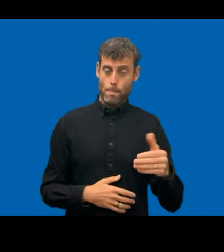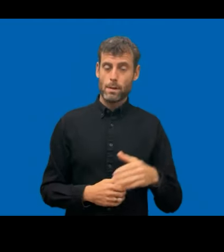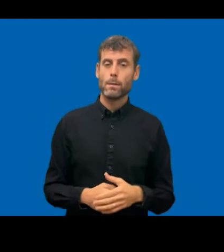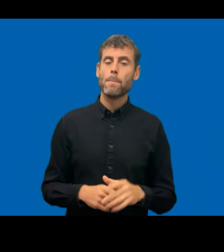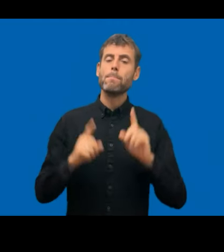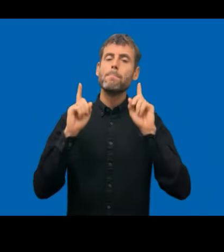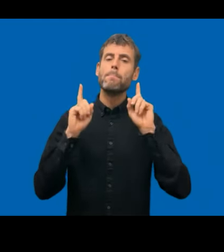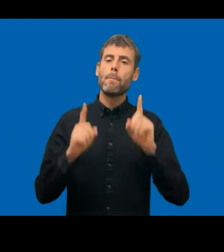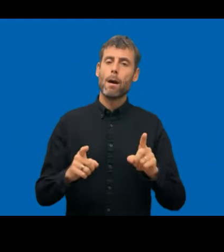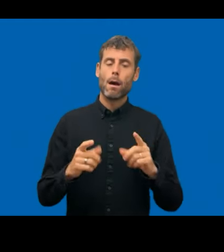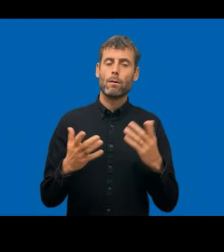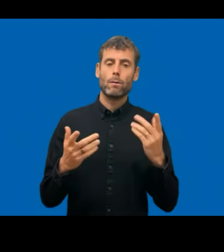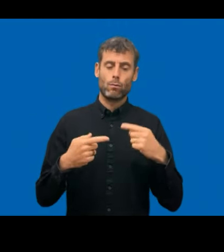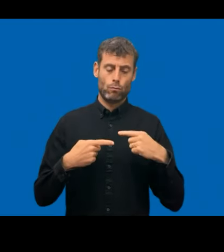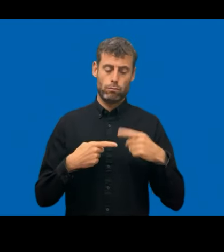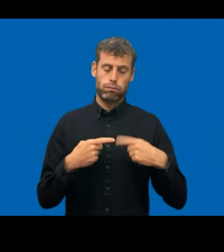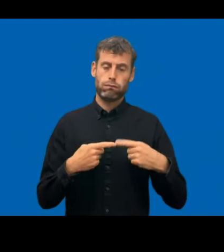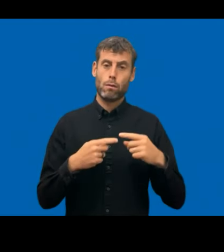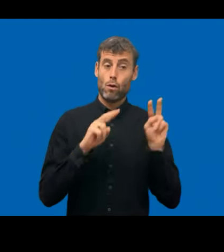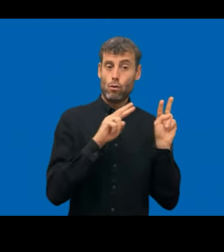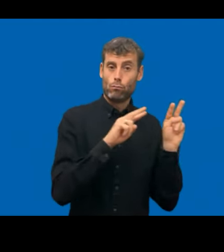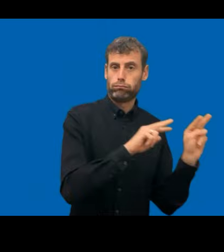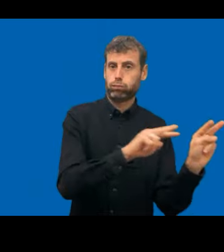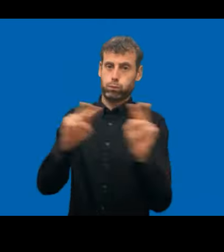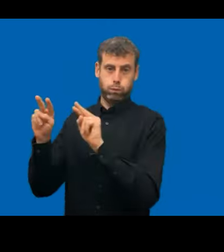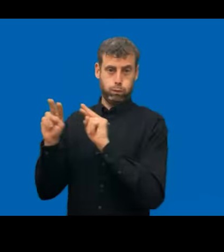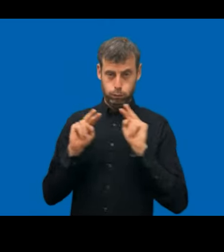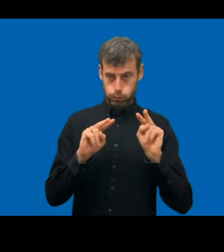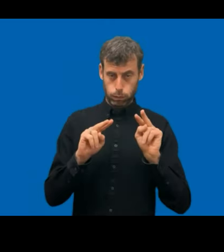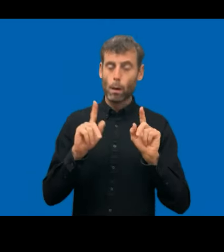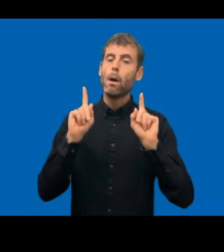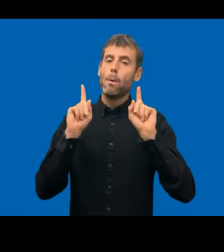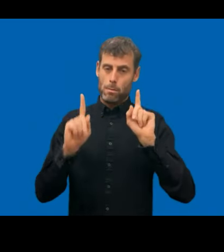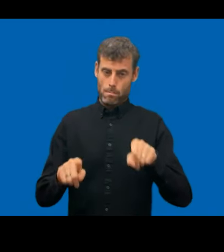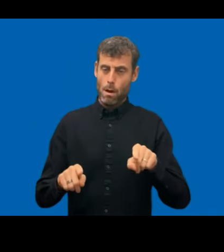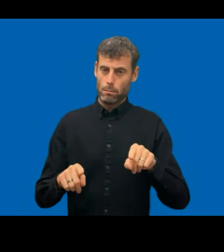So that you can look for noncompliance and get more of ail statistically overview of how